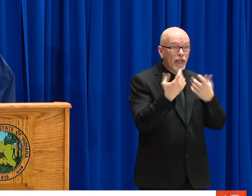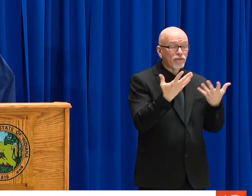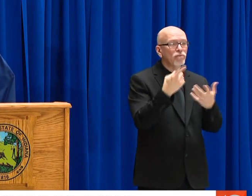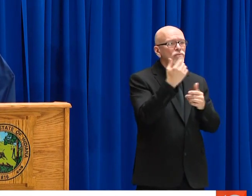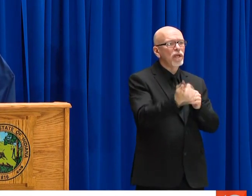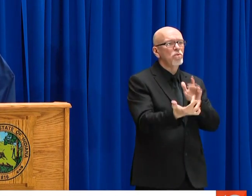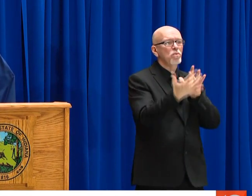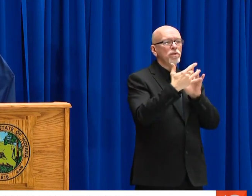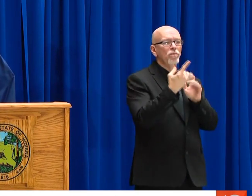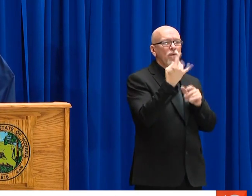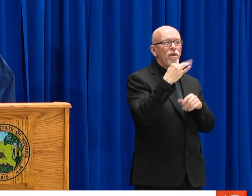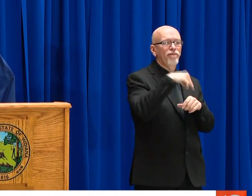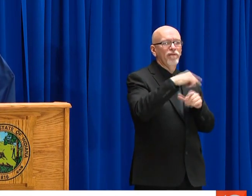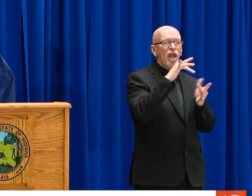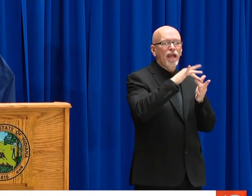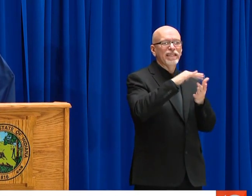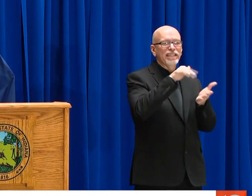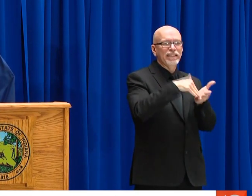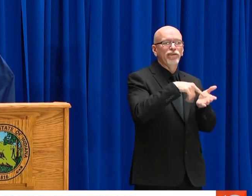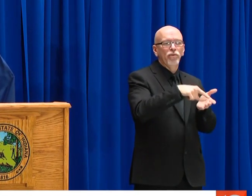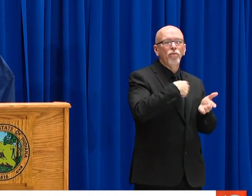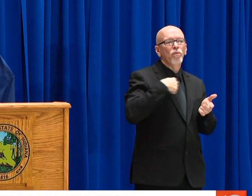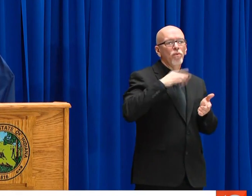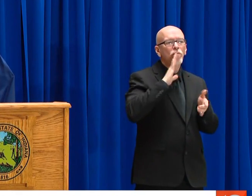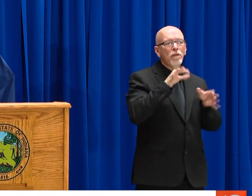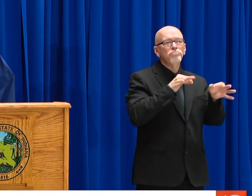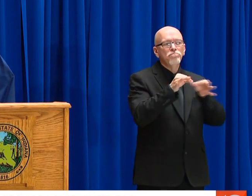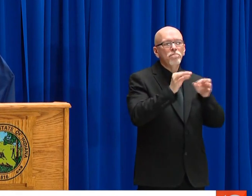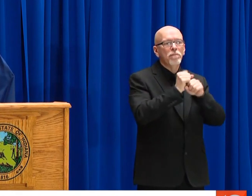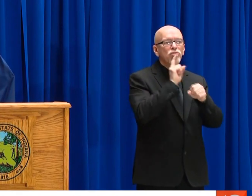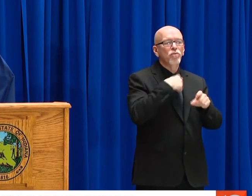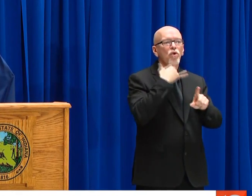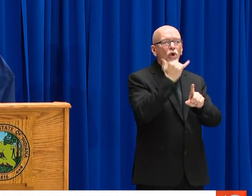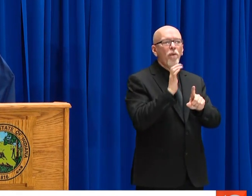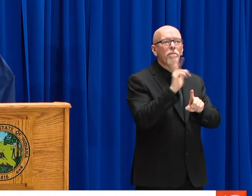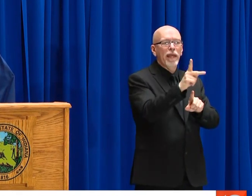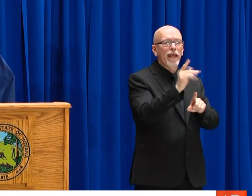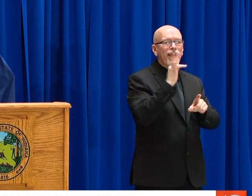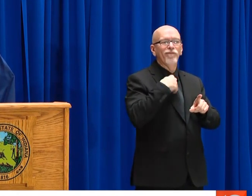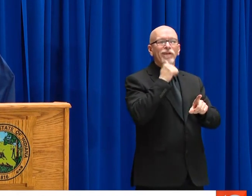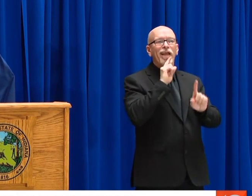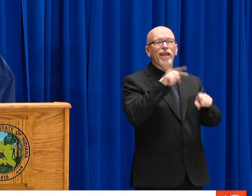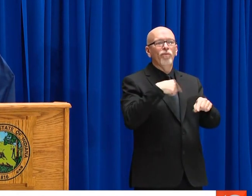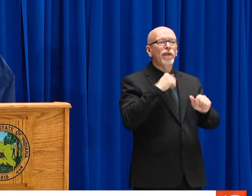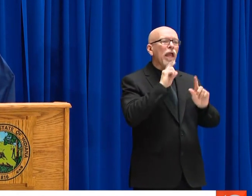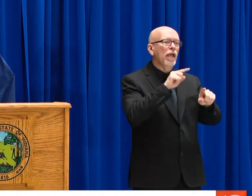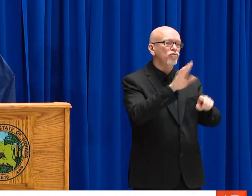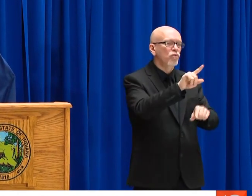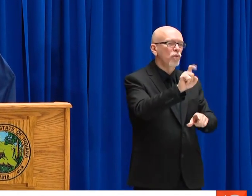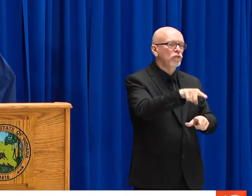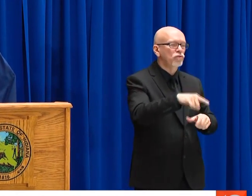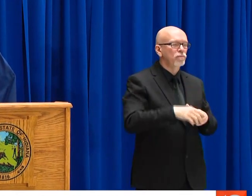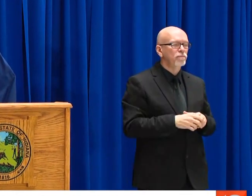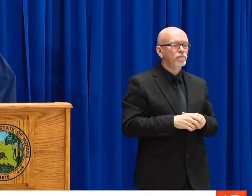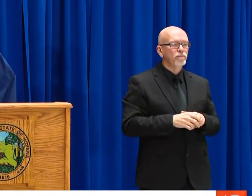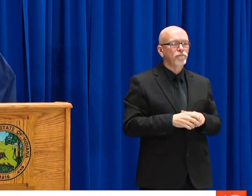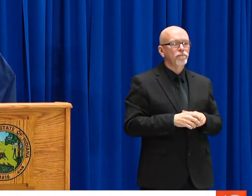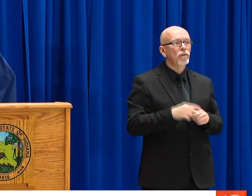THERE'S ALSO A VIDEO TUTORIAL THAT CAN HELP YOU THROUGH THE PROCESS. IF YOU HAVE FURTHER QUESTIONS, YOU CAN REACH OUT TO ONE OF THE